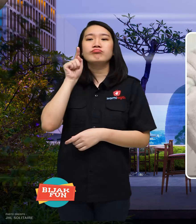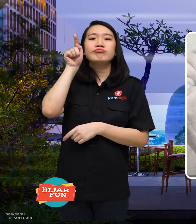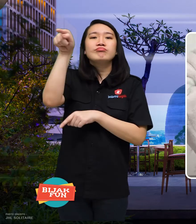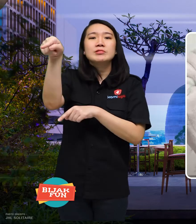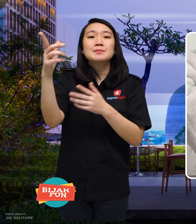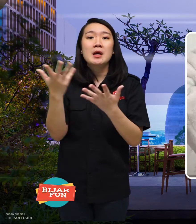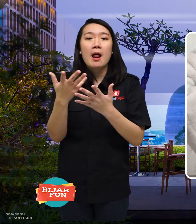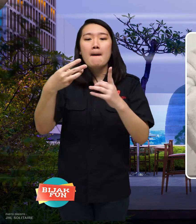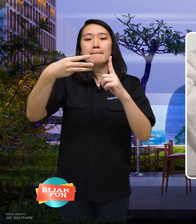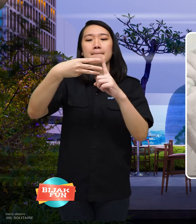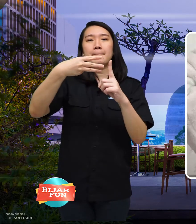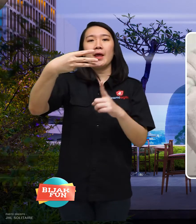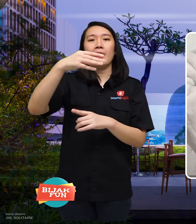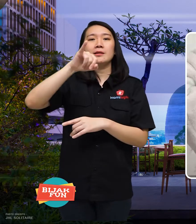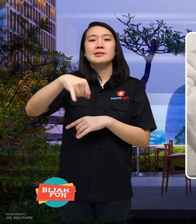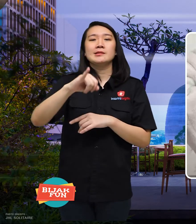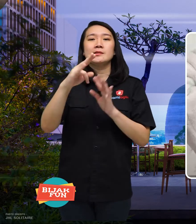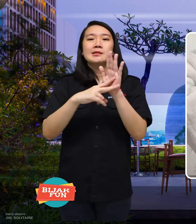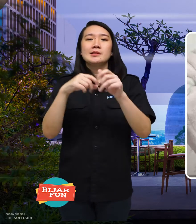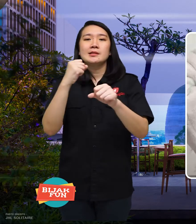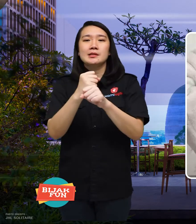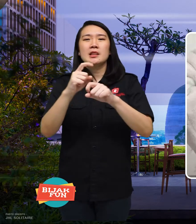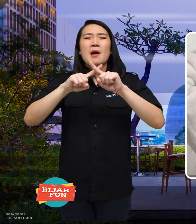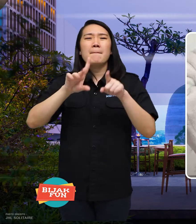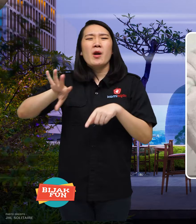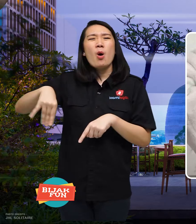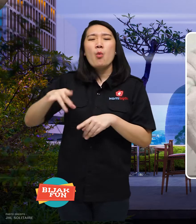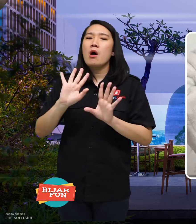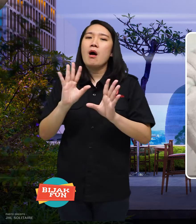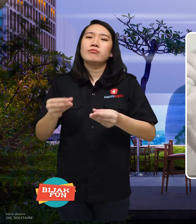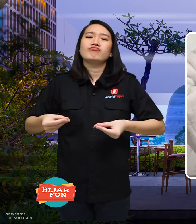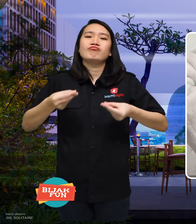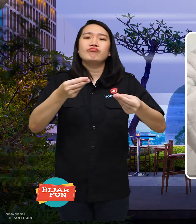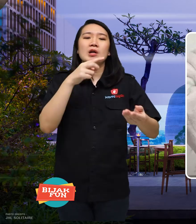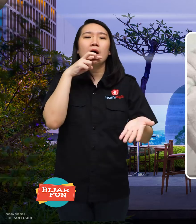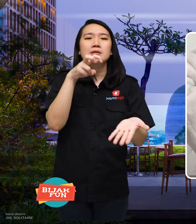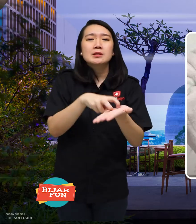but her family won't allow it for fear because she is a woman.